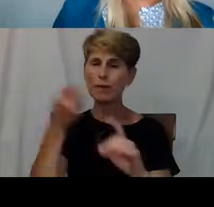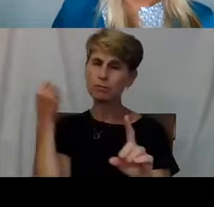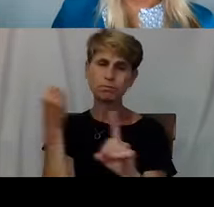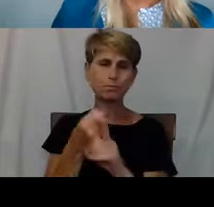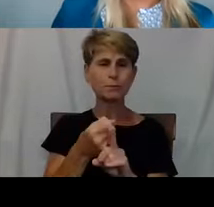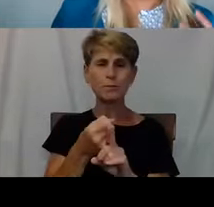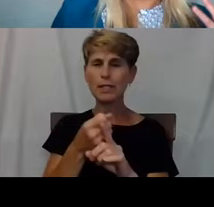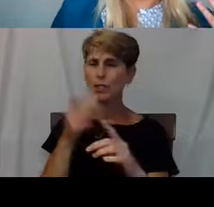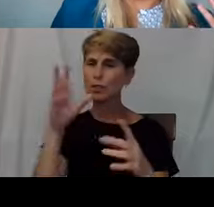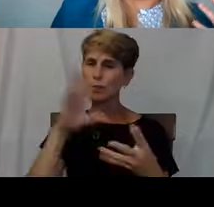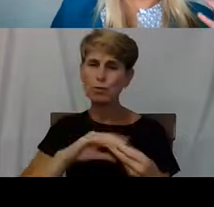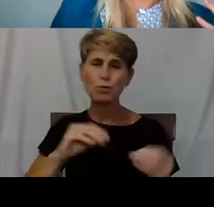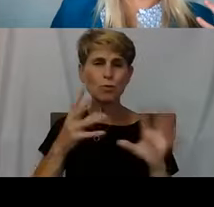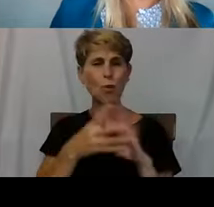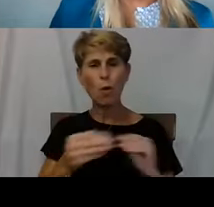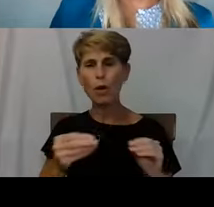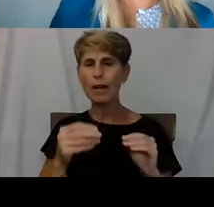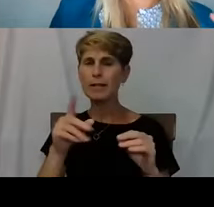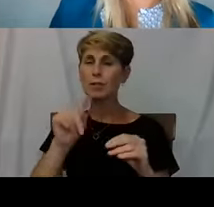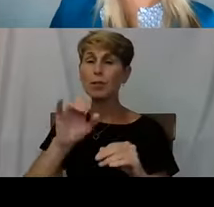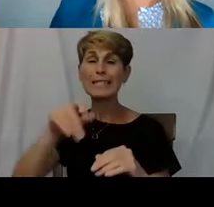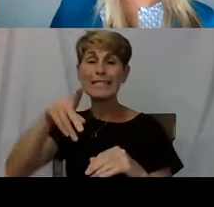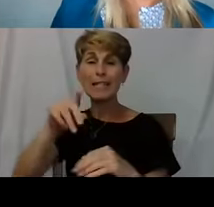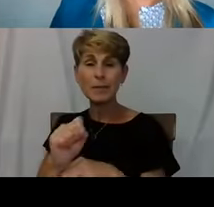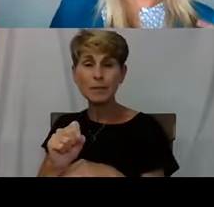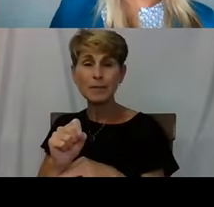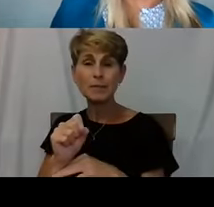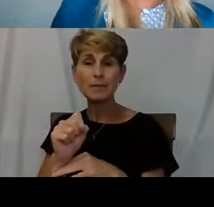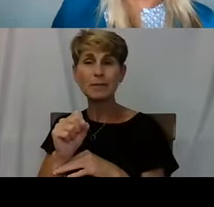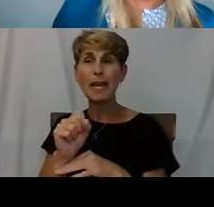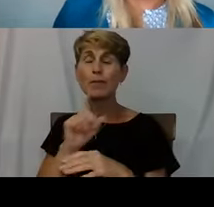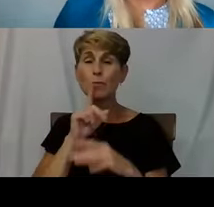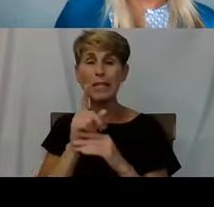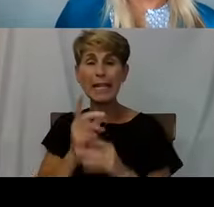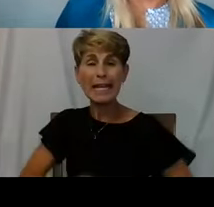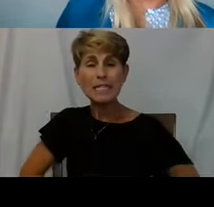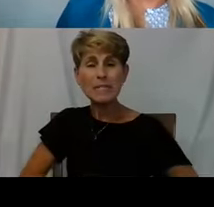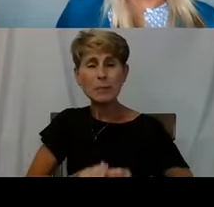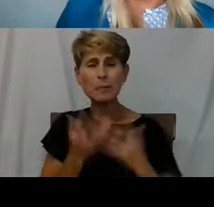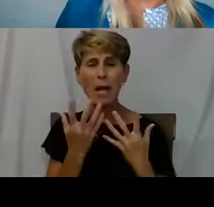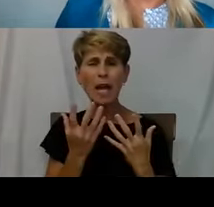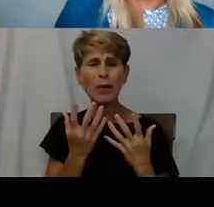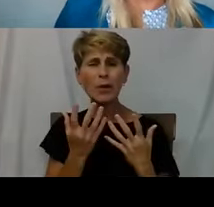and your tips and just like being inspired to do the work that we do. 'Cause it came up a few times,